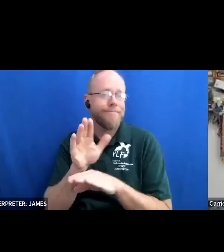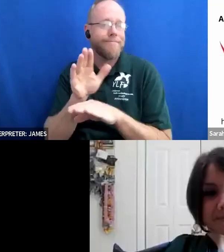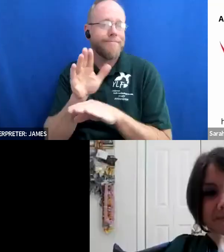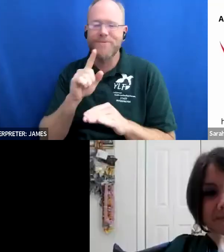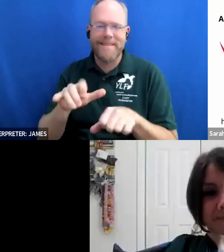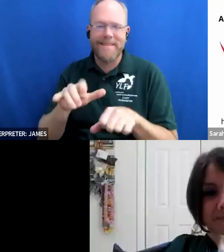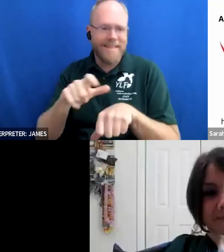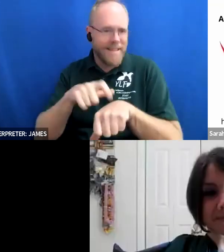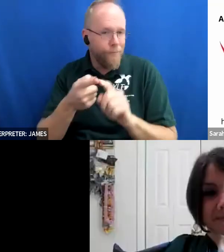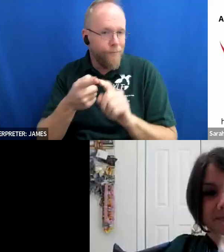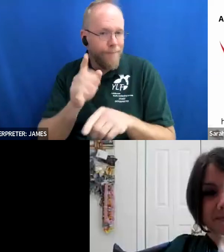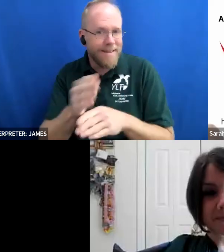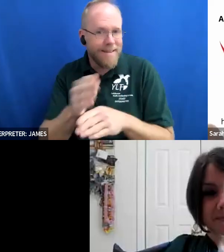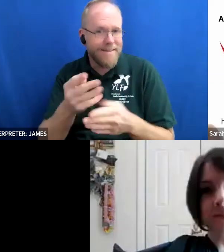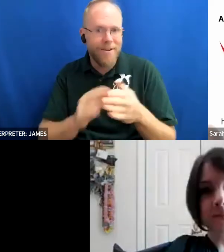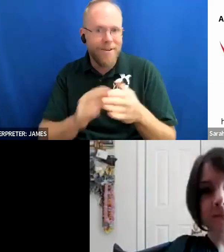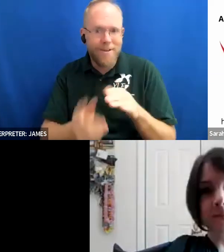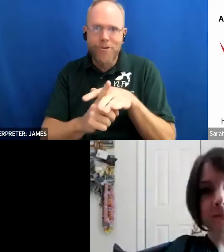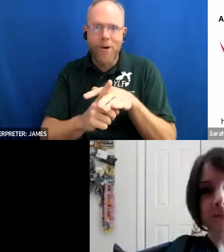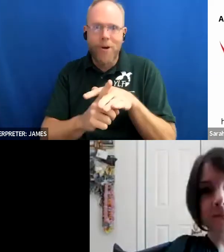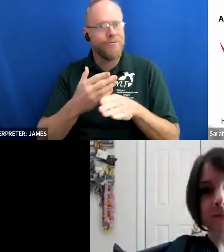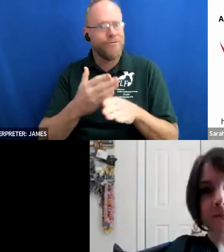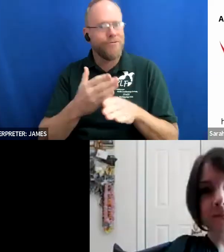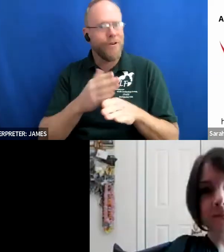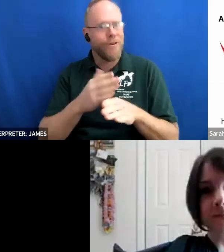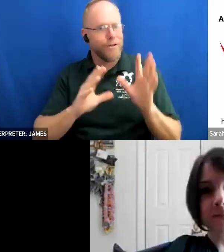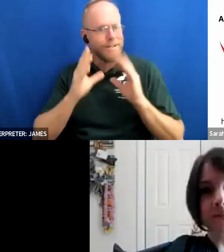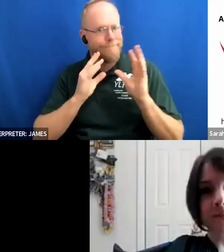come and share your experiences with us um it's like we could have talked all afternoon about the